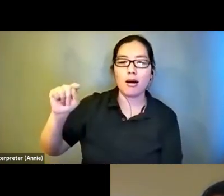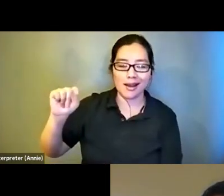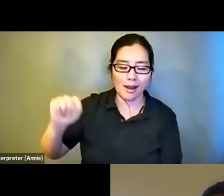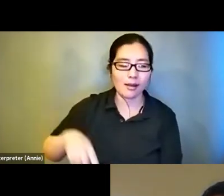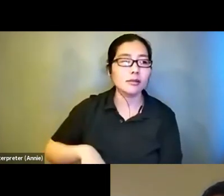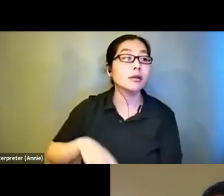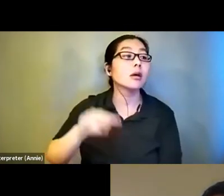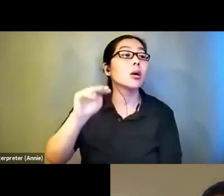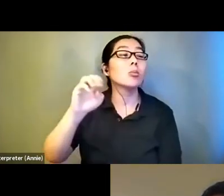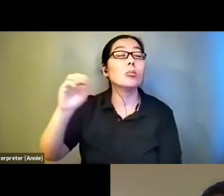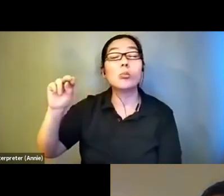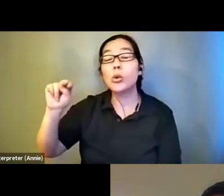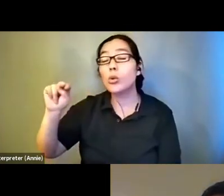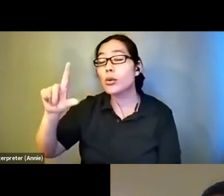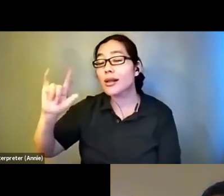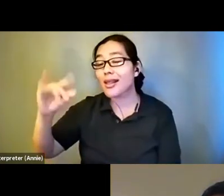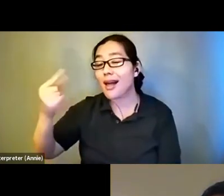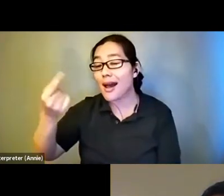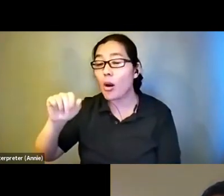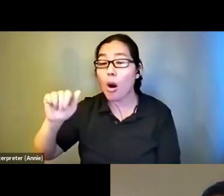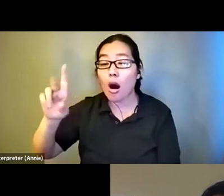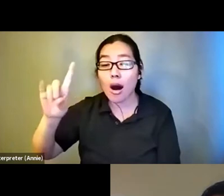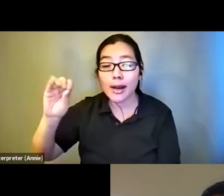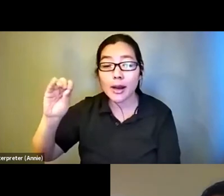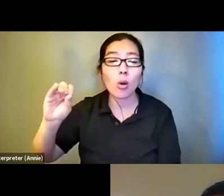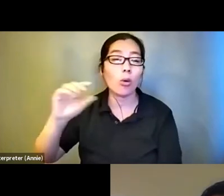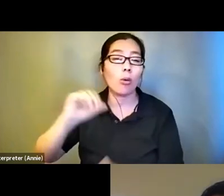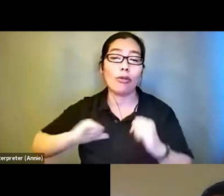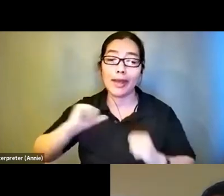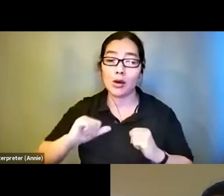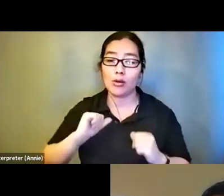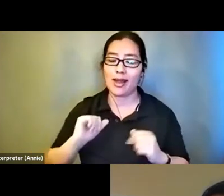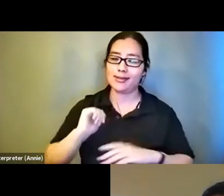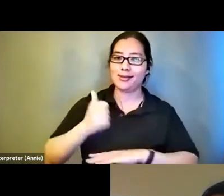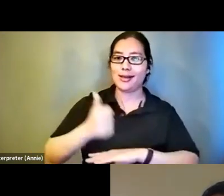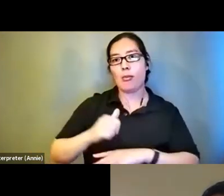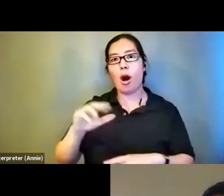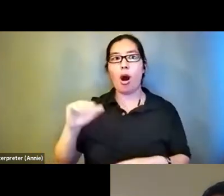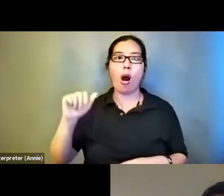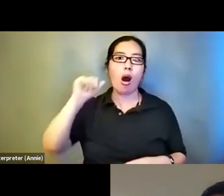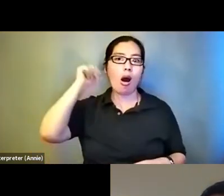theater which creates audio theater productions similarly with a full